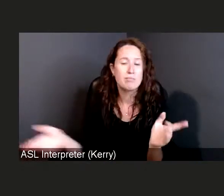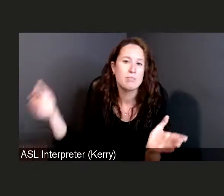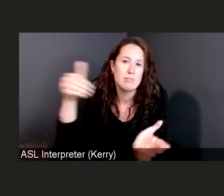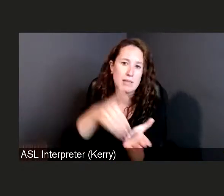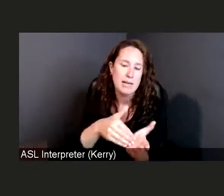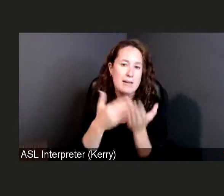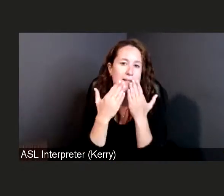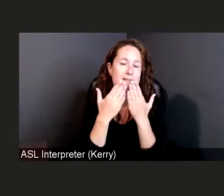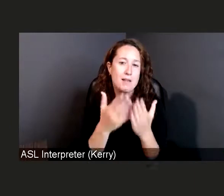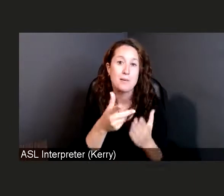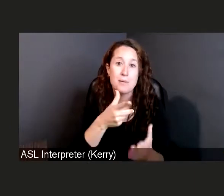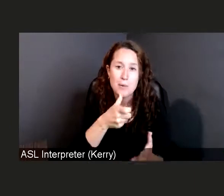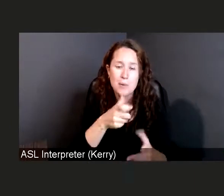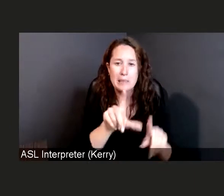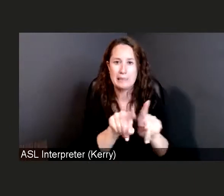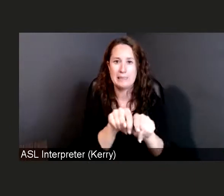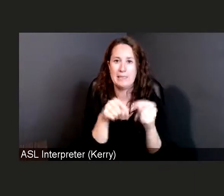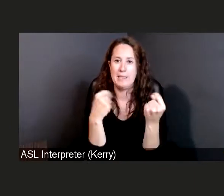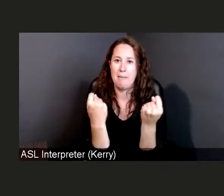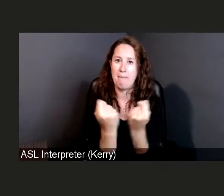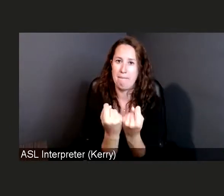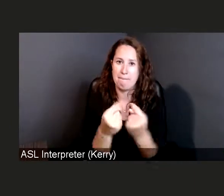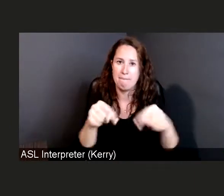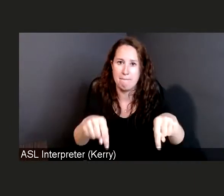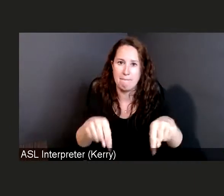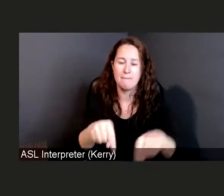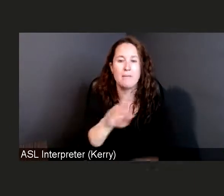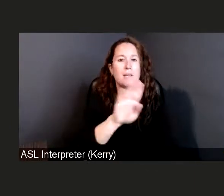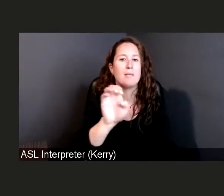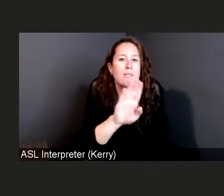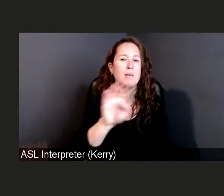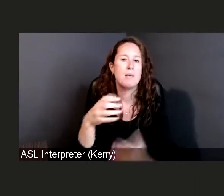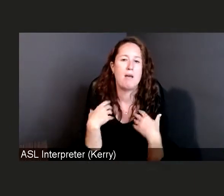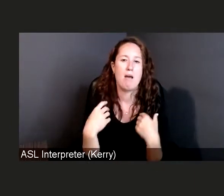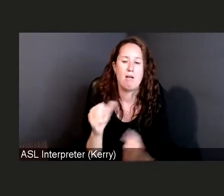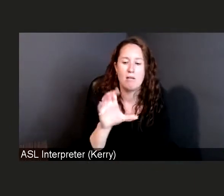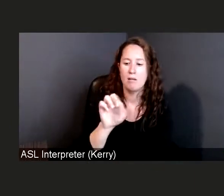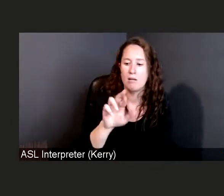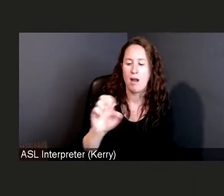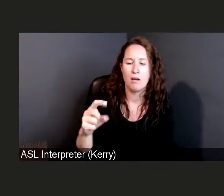"Beebe Healthcare has been tireless in their work to serve their community."